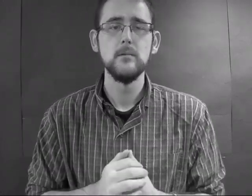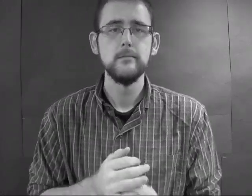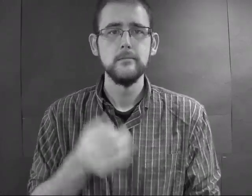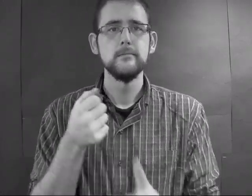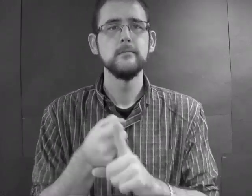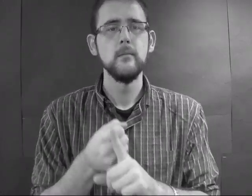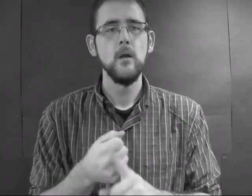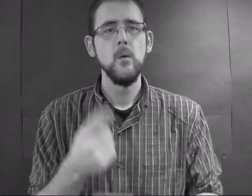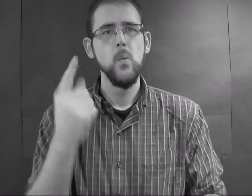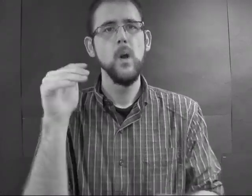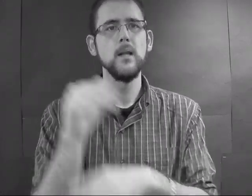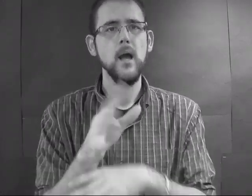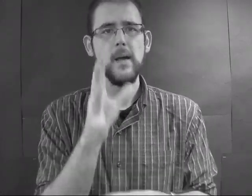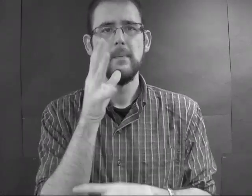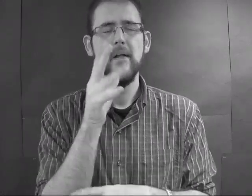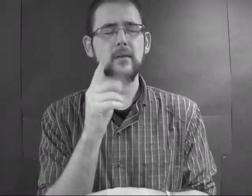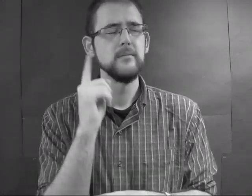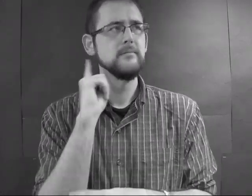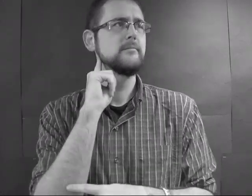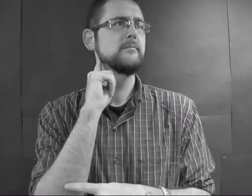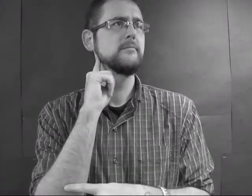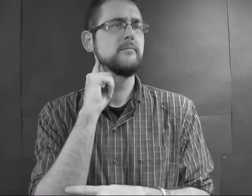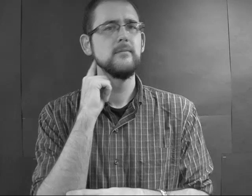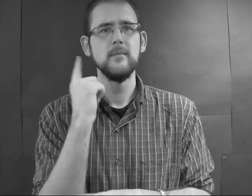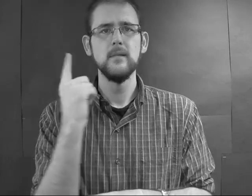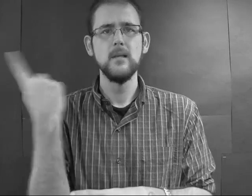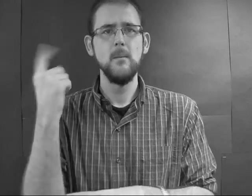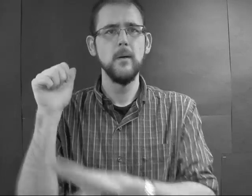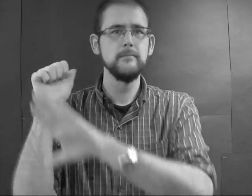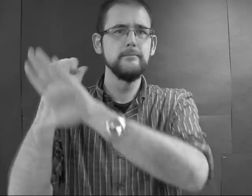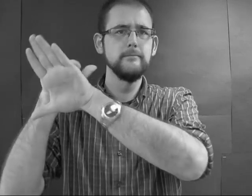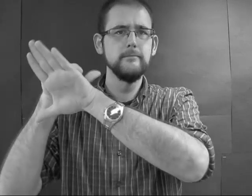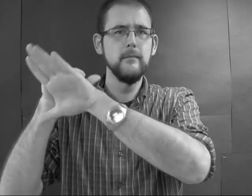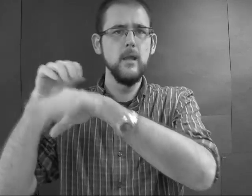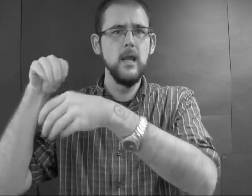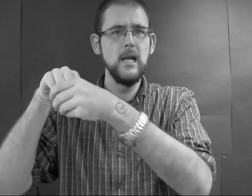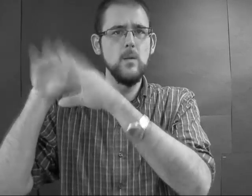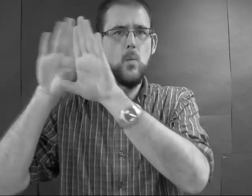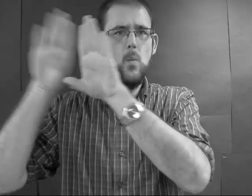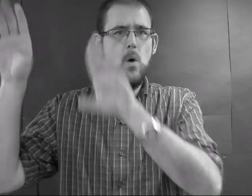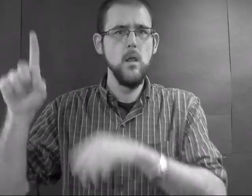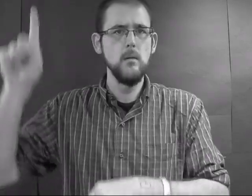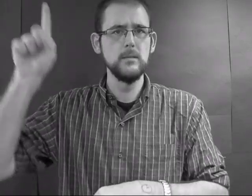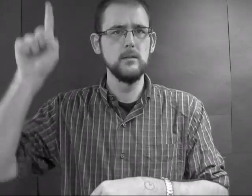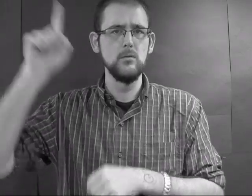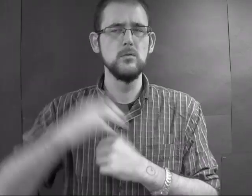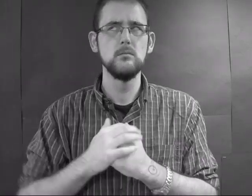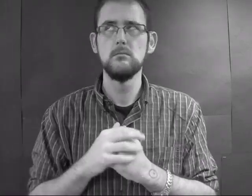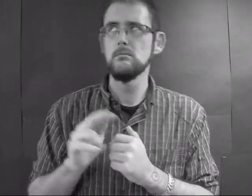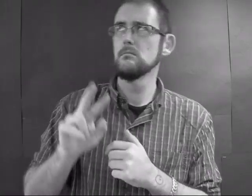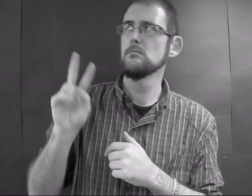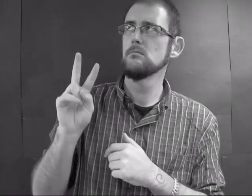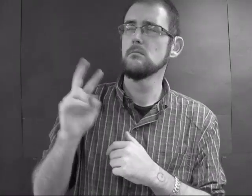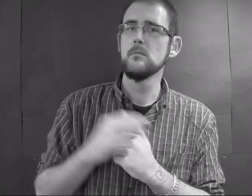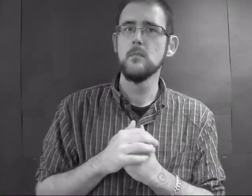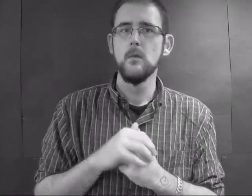One night, the mother hears a rapping in the walls upstairs, and her